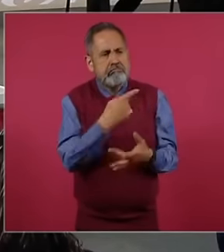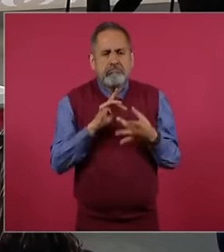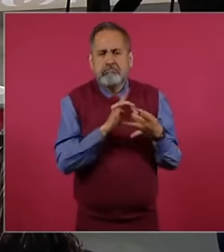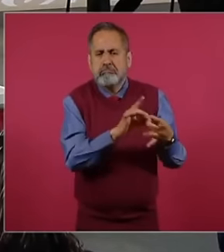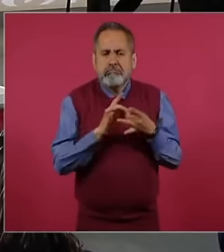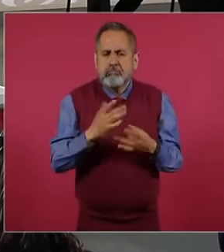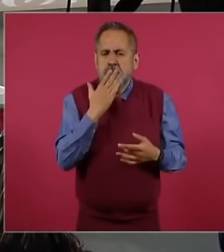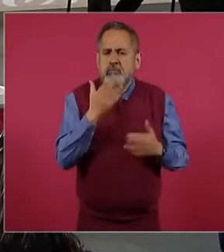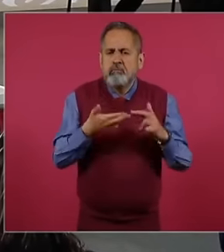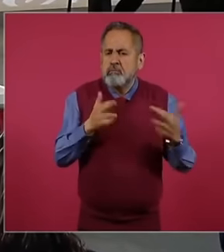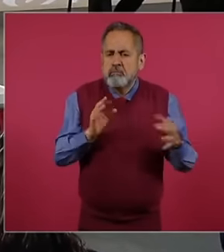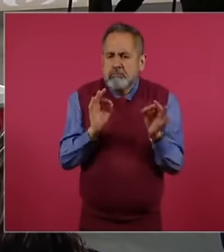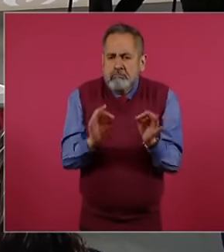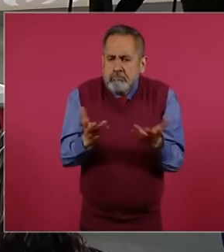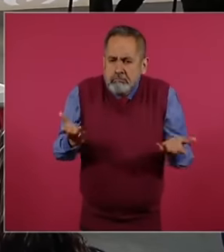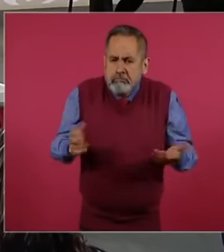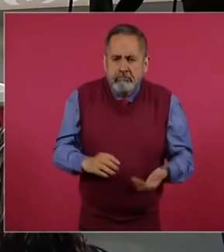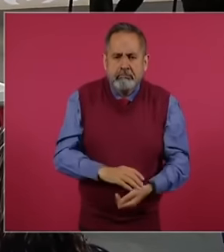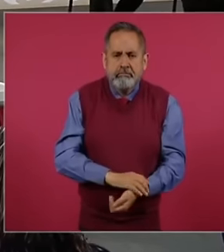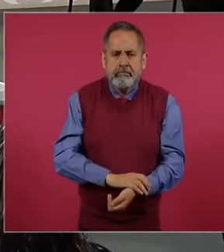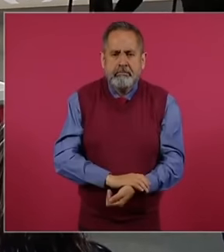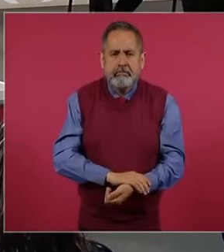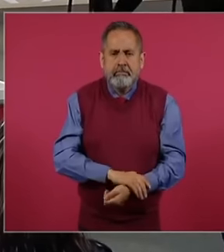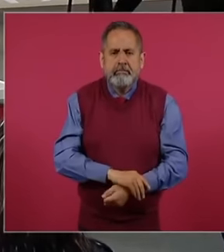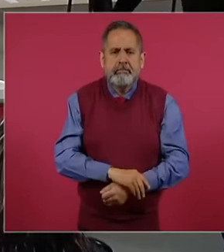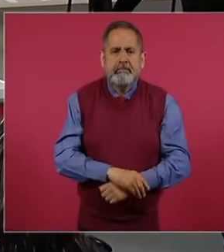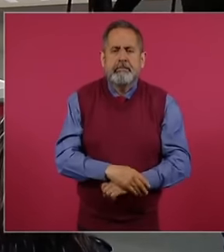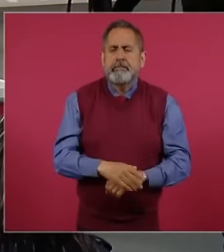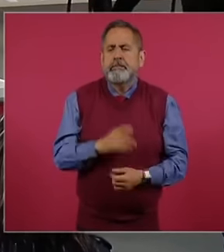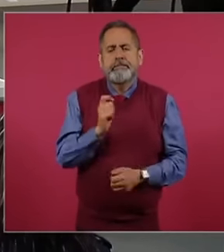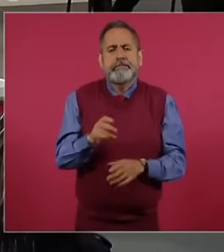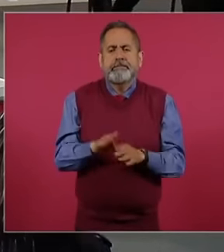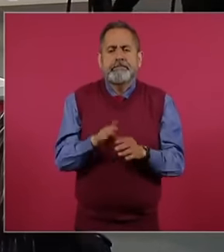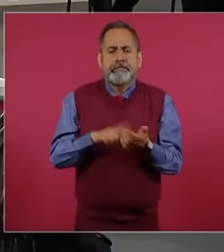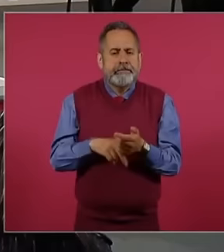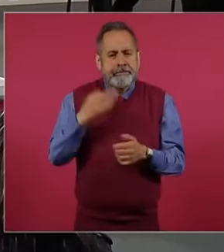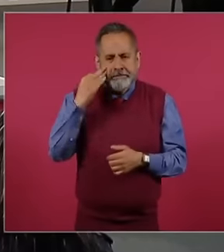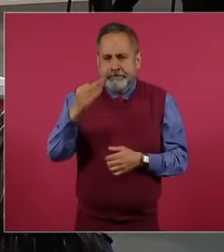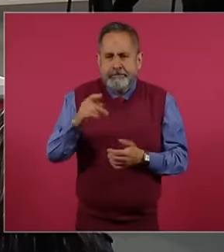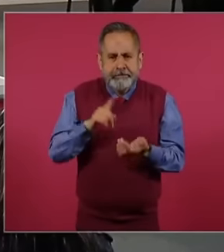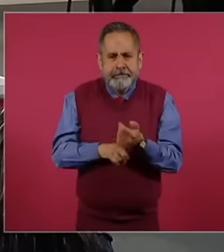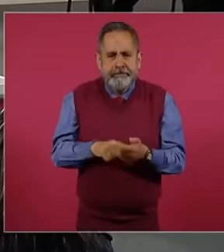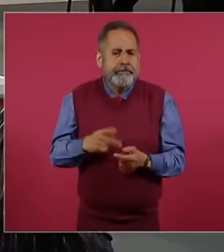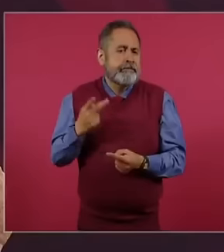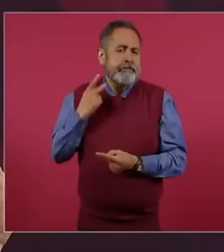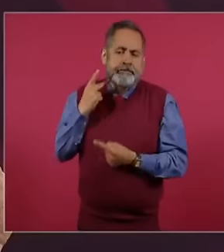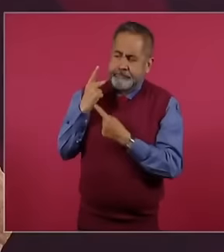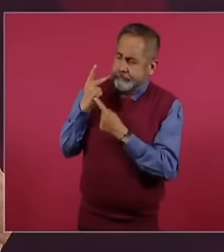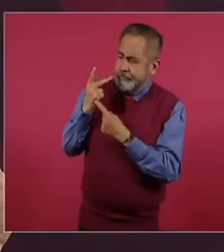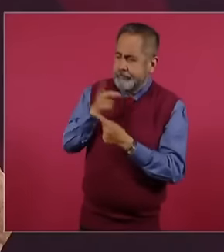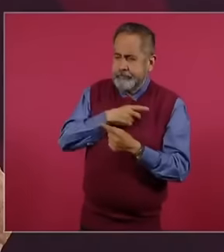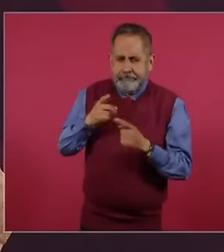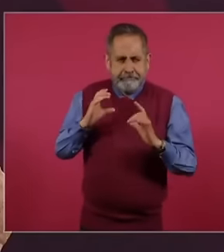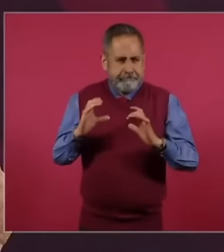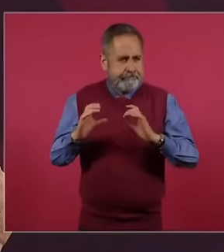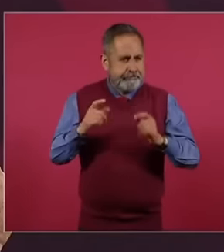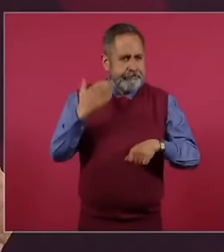relationship. These are questions of time, politics, it is also time,